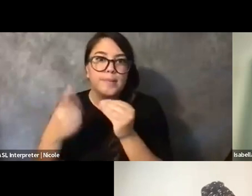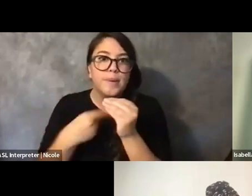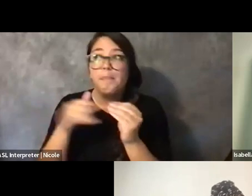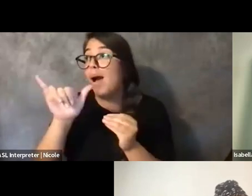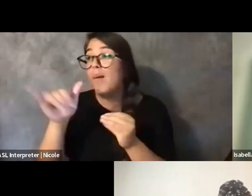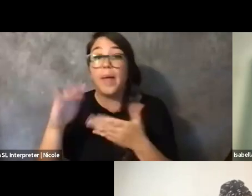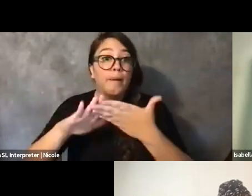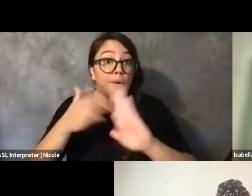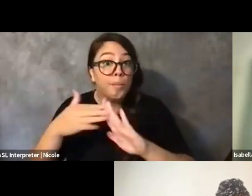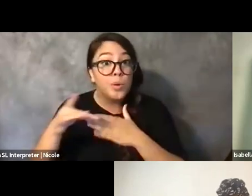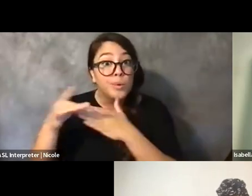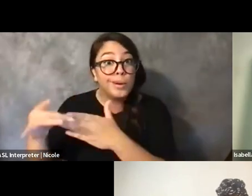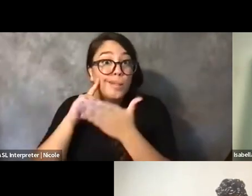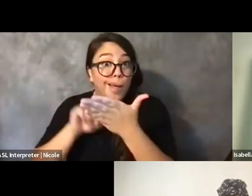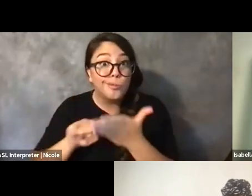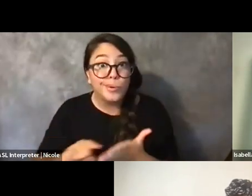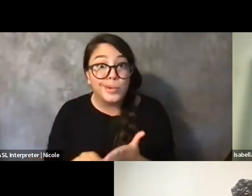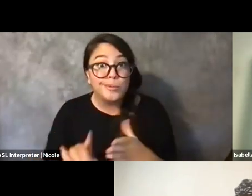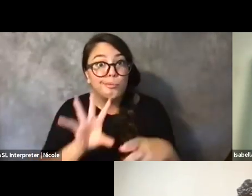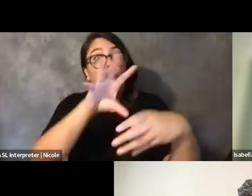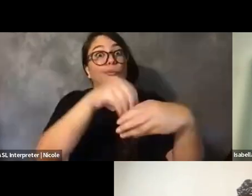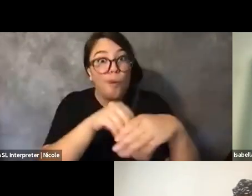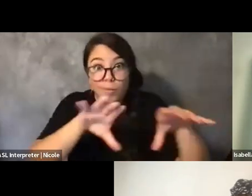participatory action research, these things are really incredible.